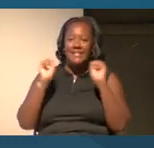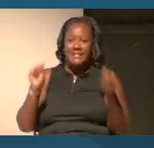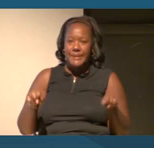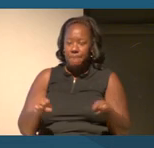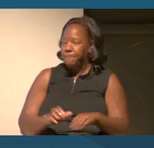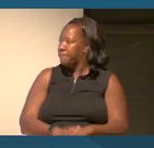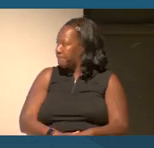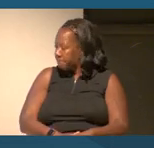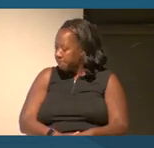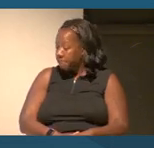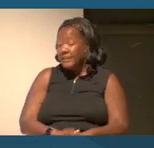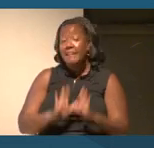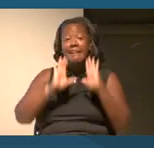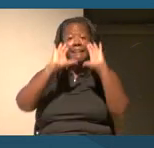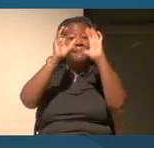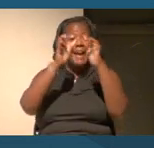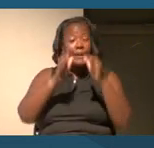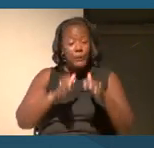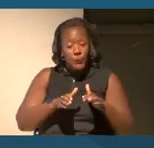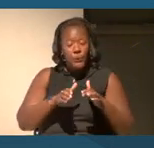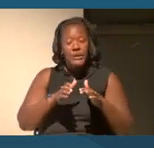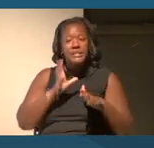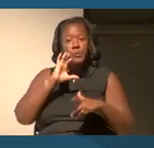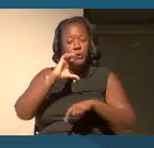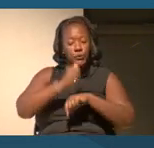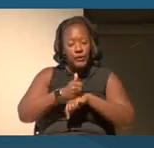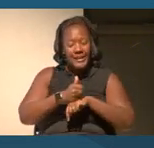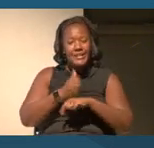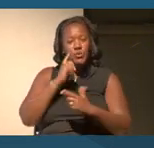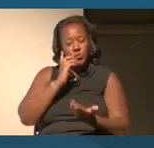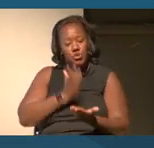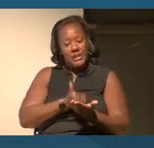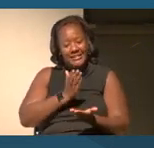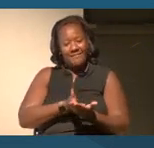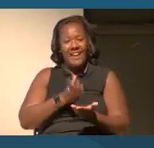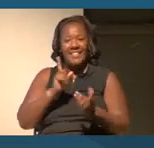Categories of racial identification were created to justify difference.